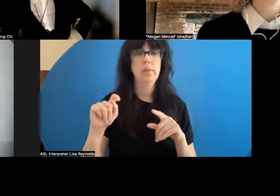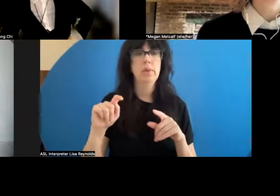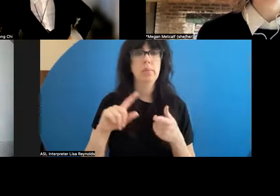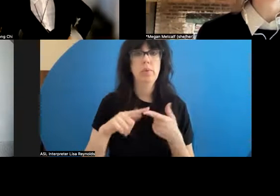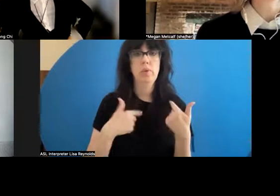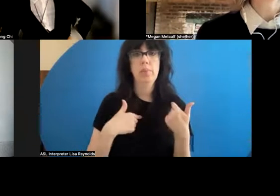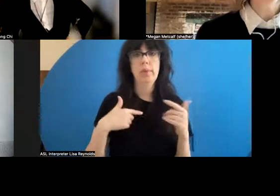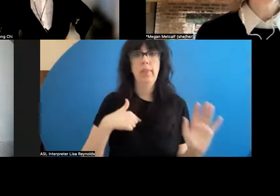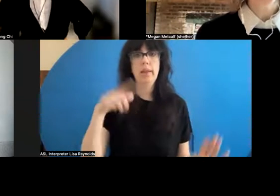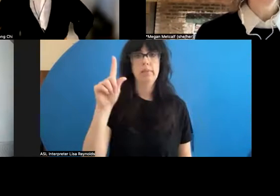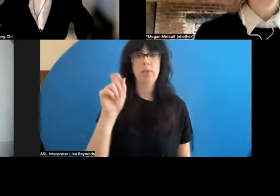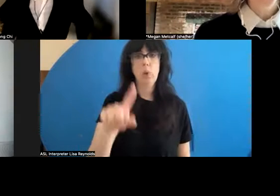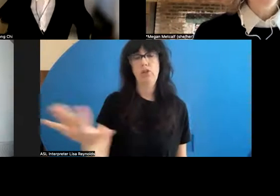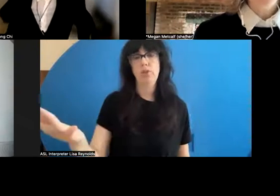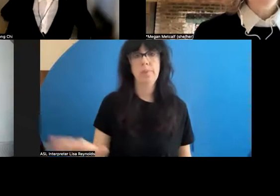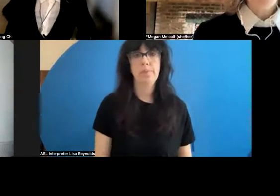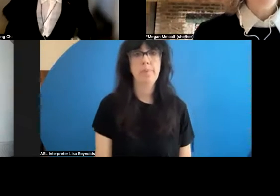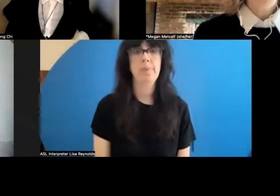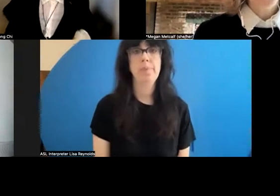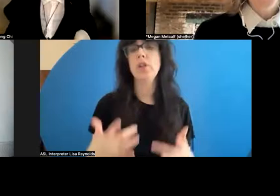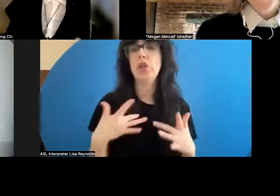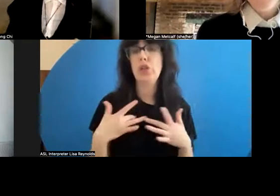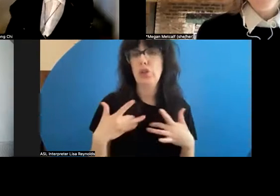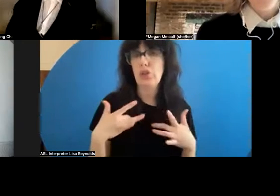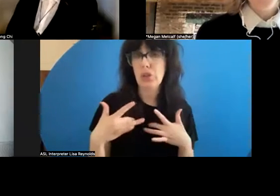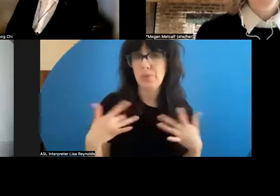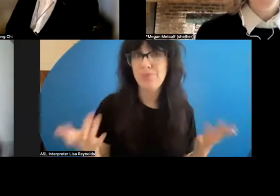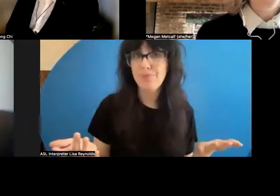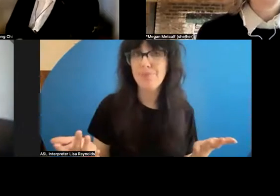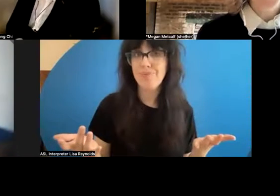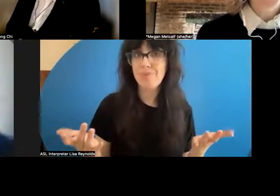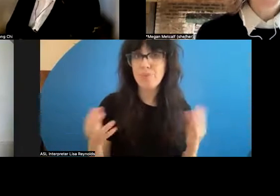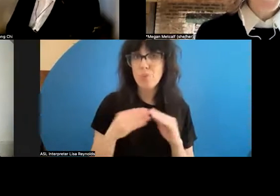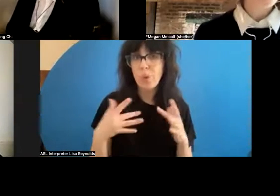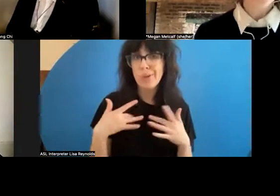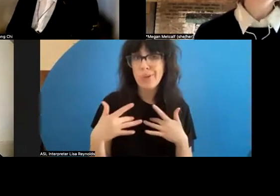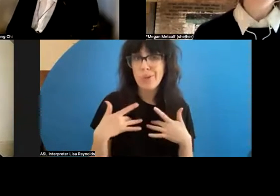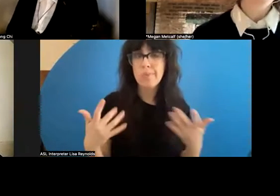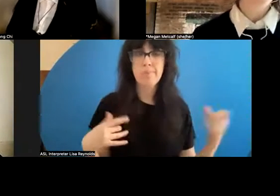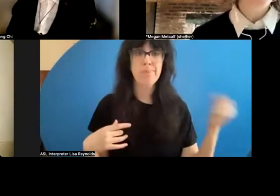question. It's a concern. I'll say it's more of a concern. >> Megan Metcalf: Yea